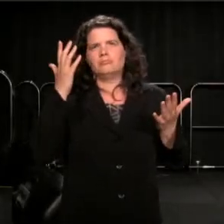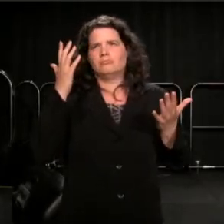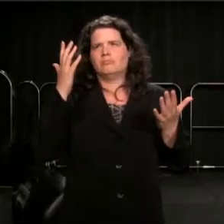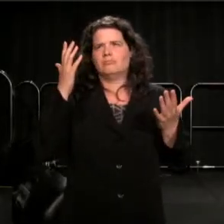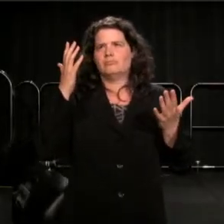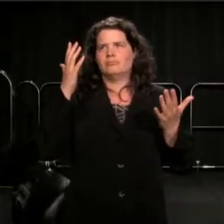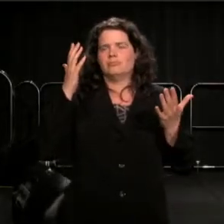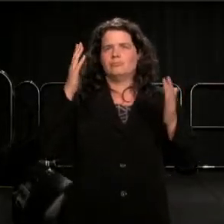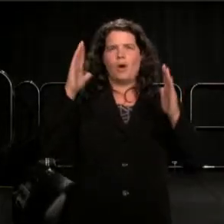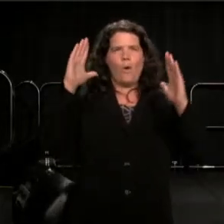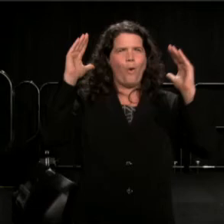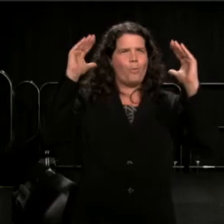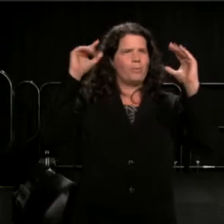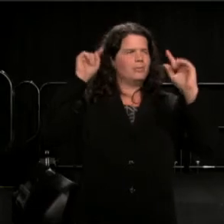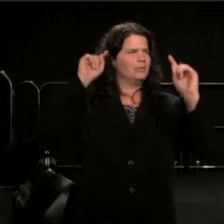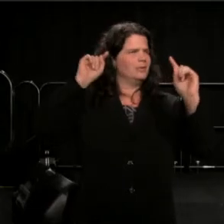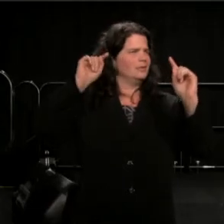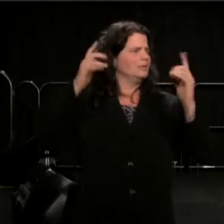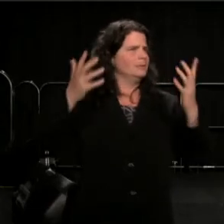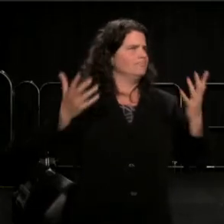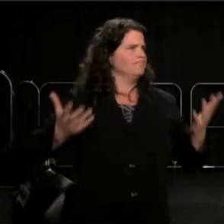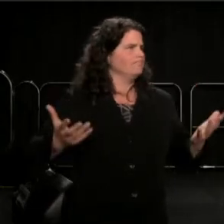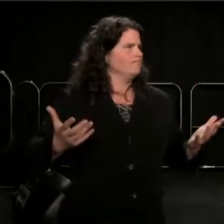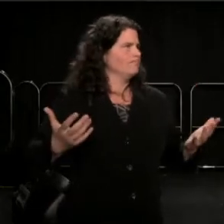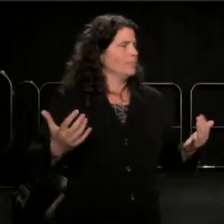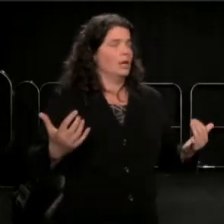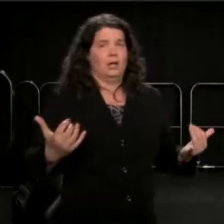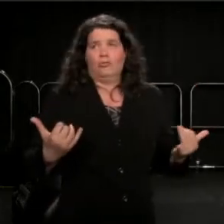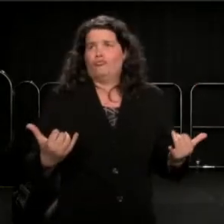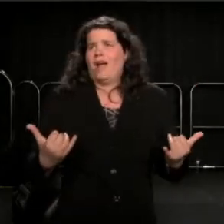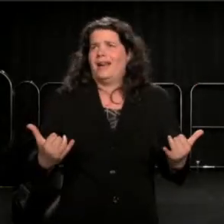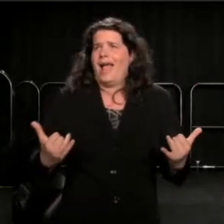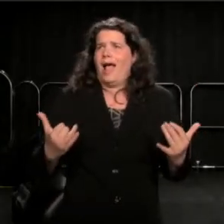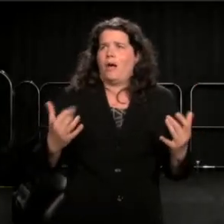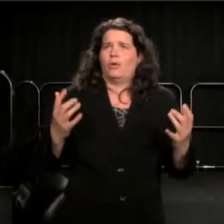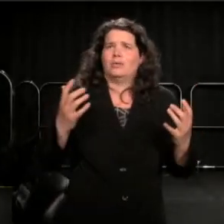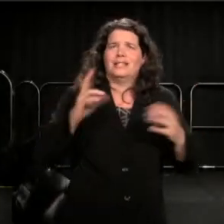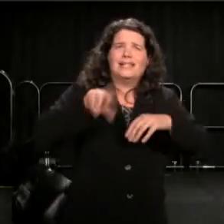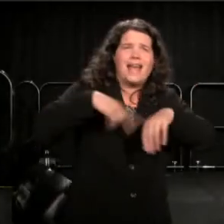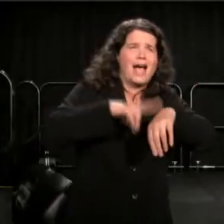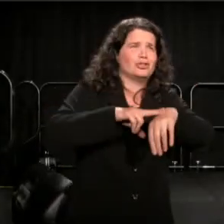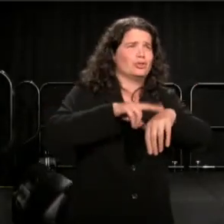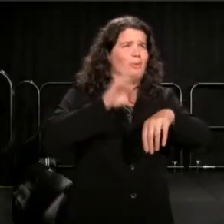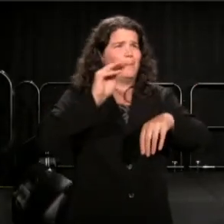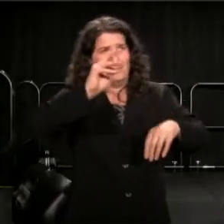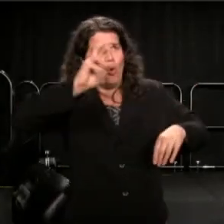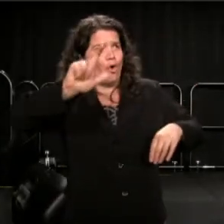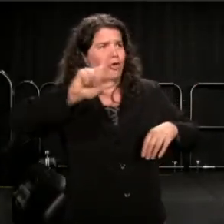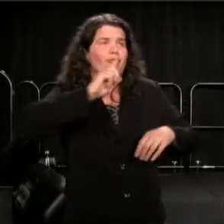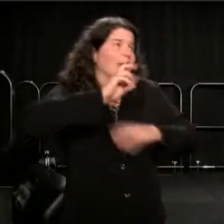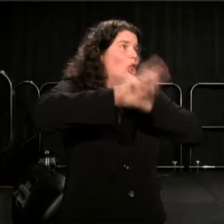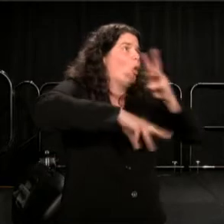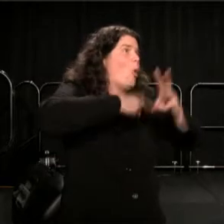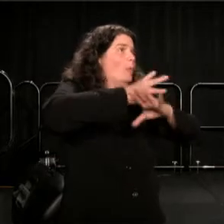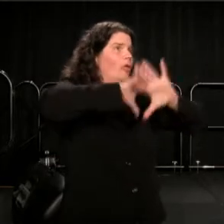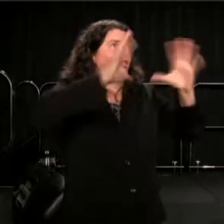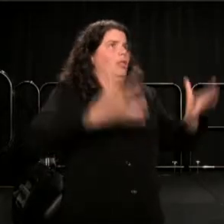national, moral, global waste. And the question is, how can it be arrested?